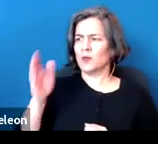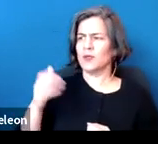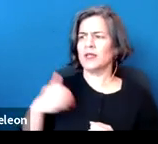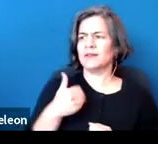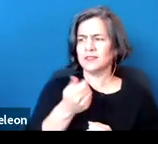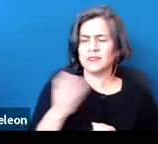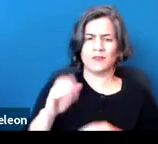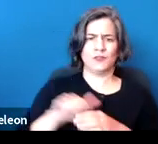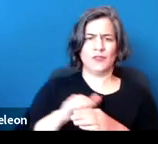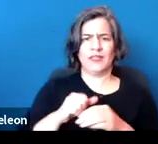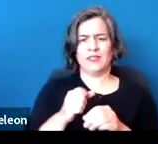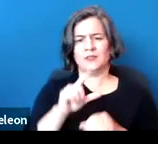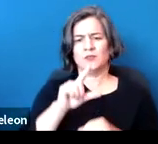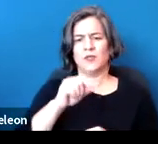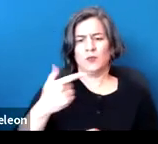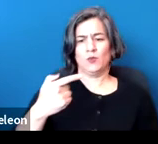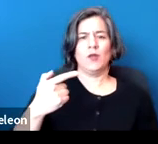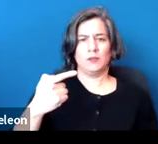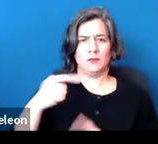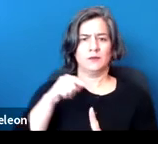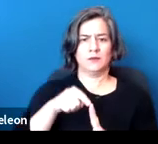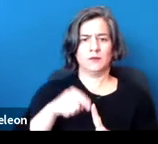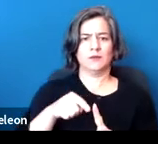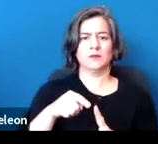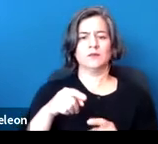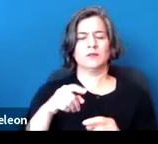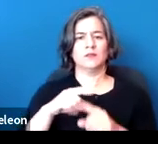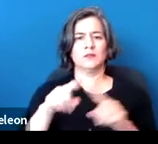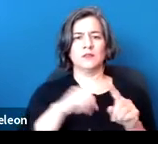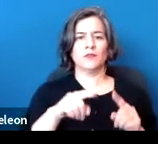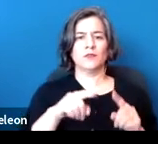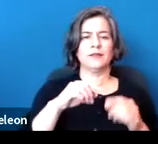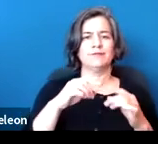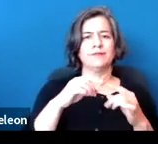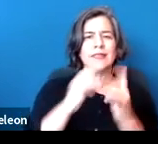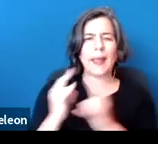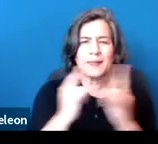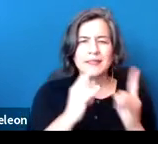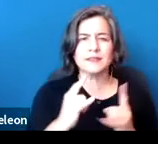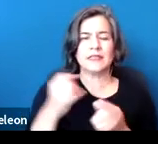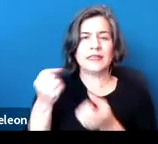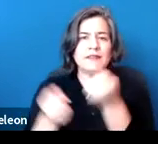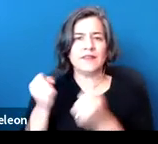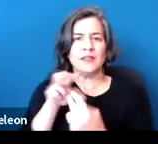including a training on encampments and vehicle camping, which we hope you will be able